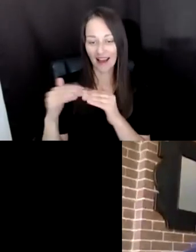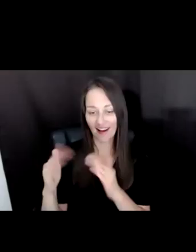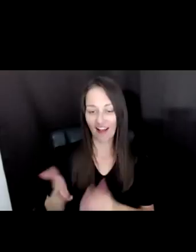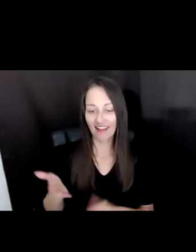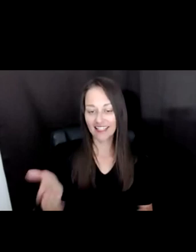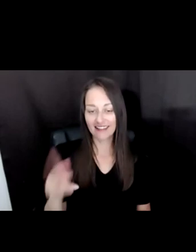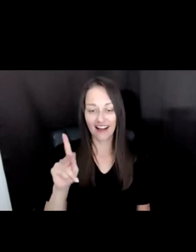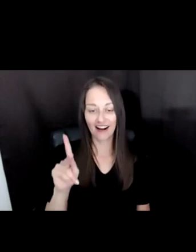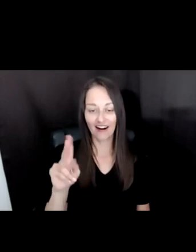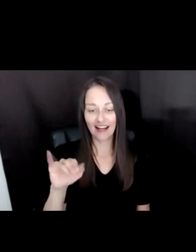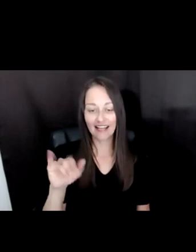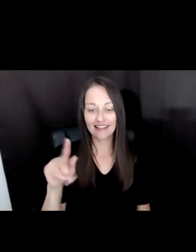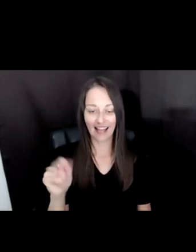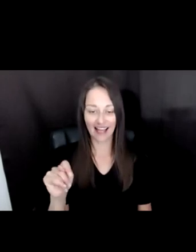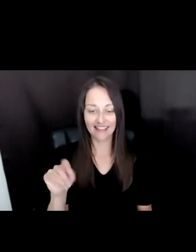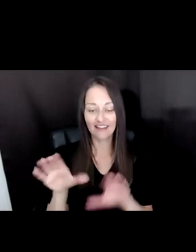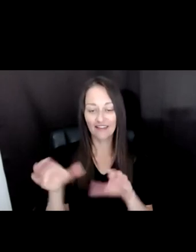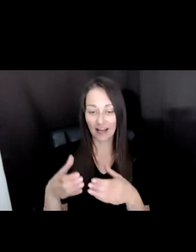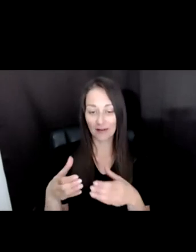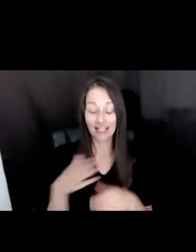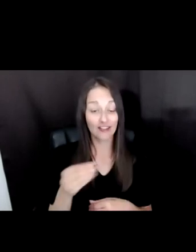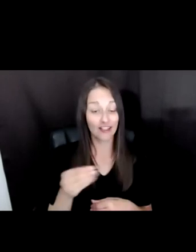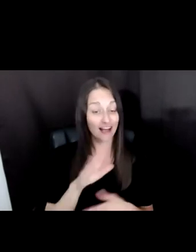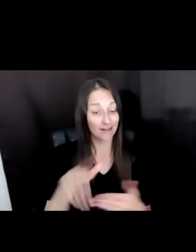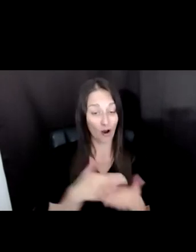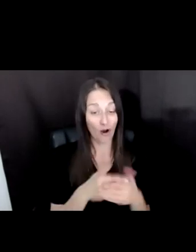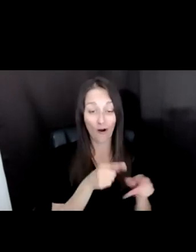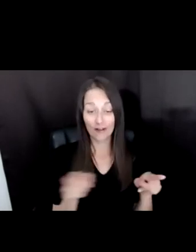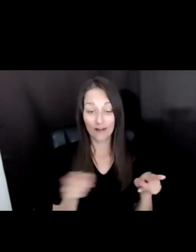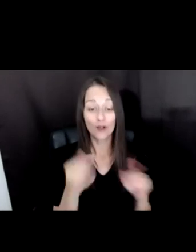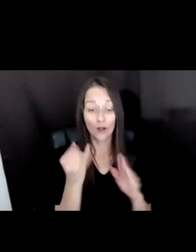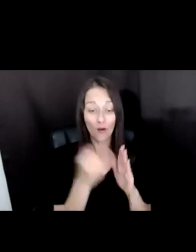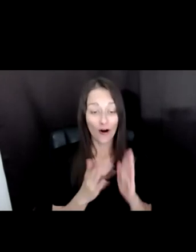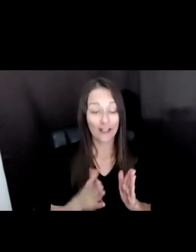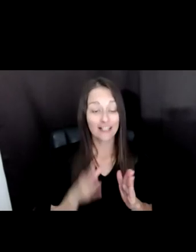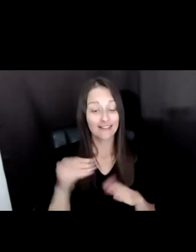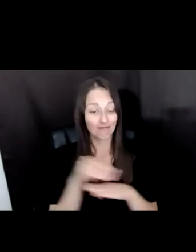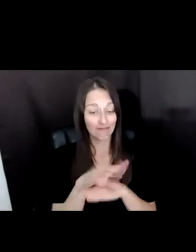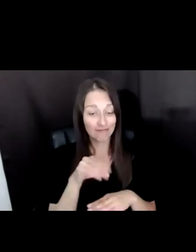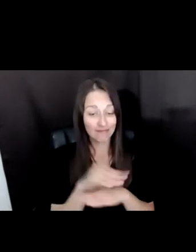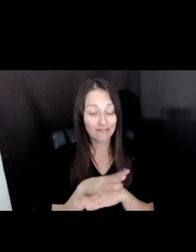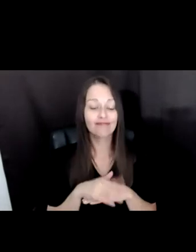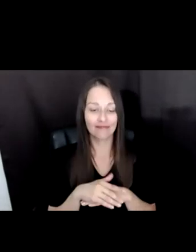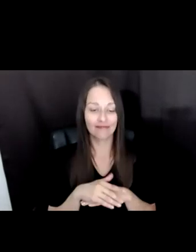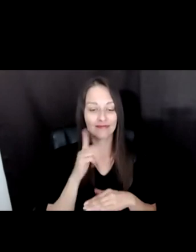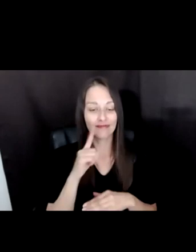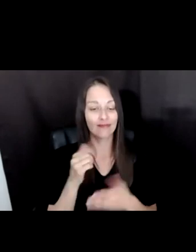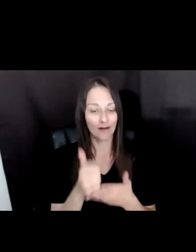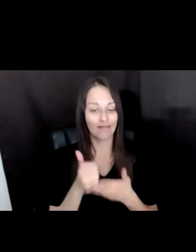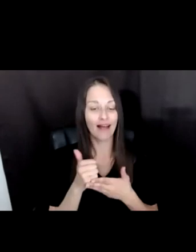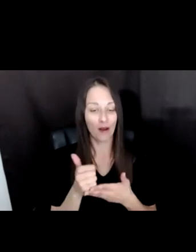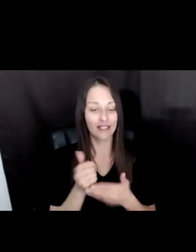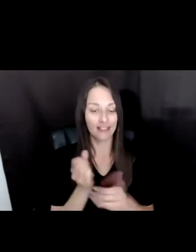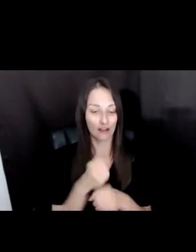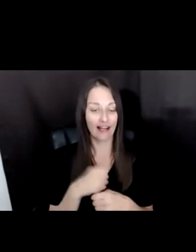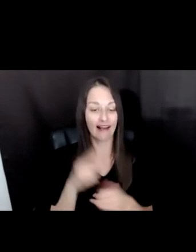AND ALL OF THE ARTISTS AND CONSULTANTS INVOLVED IN MAKING THIS REPORT POSSIBLE. WE TOO HAVE